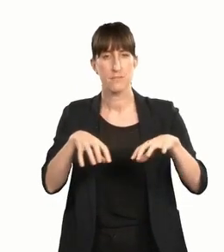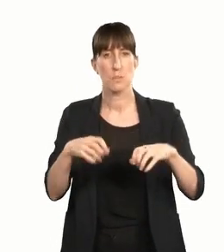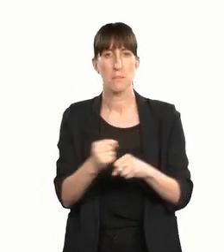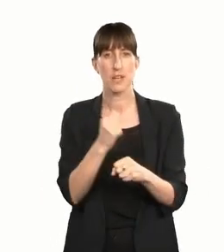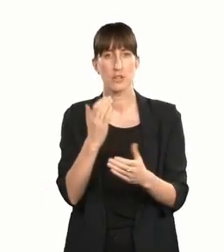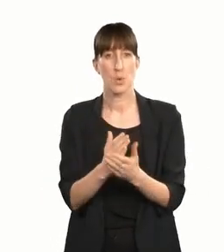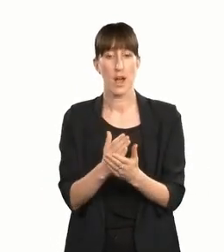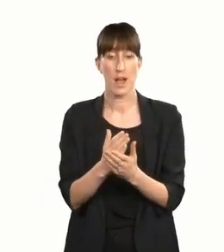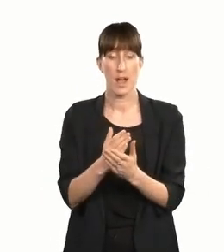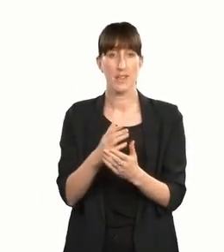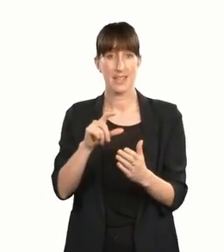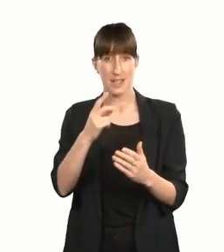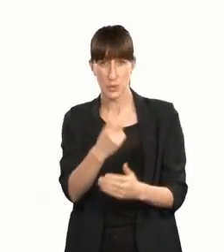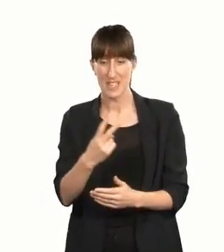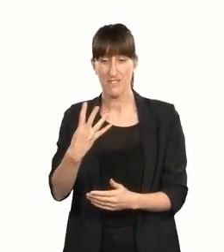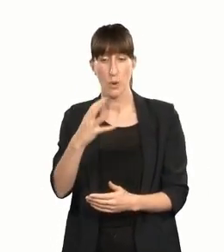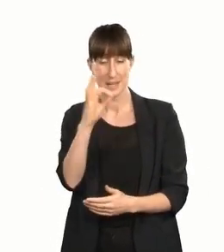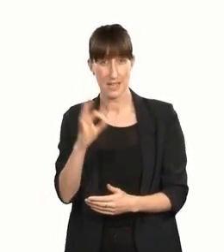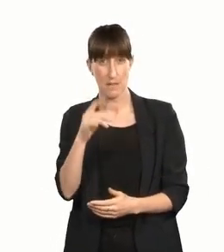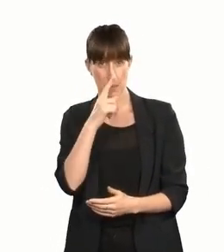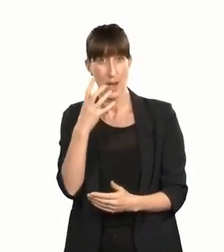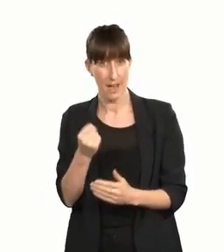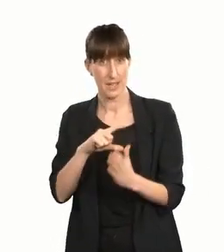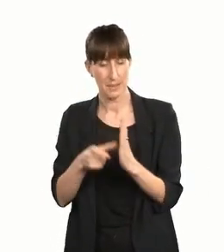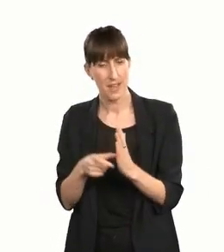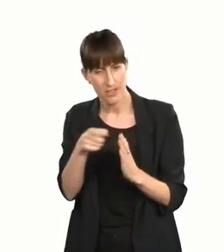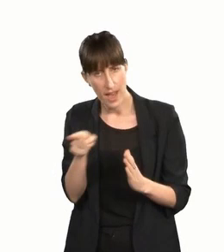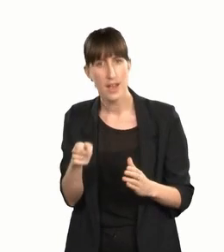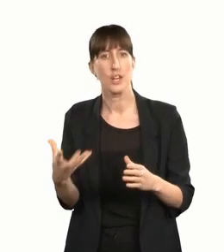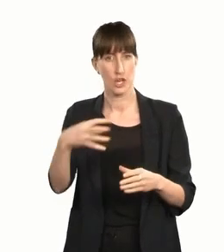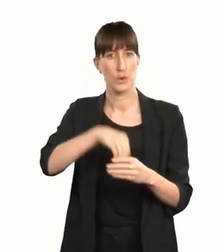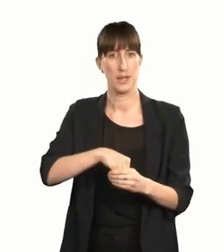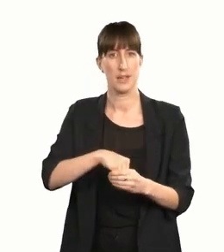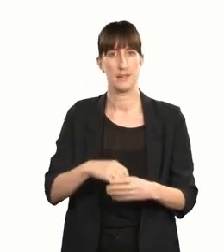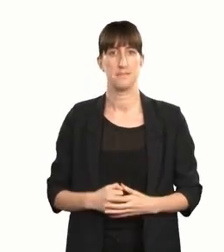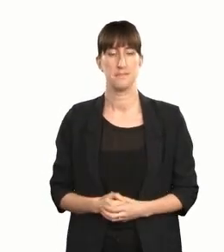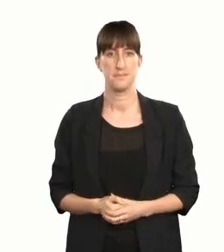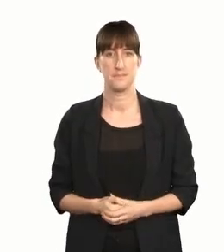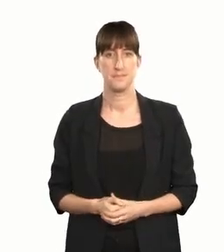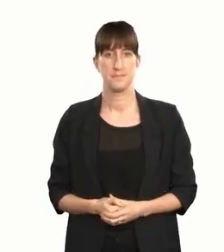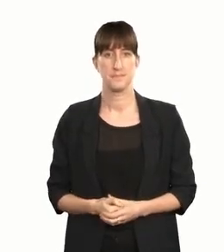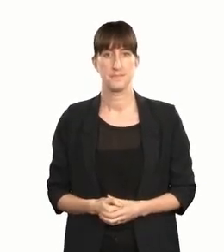to the 24% of people in New Zealand who have a disability or impairment.